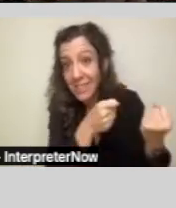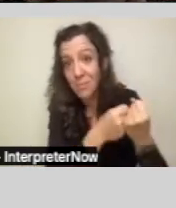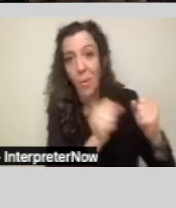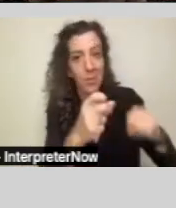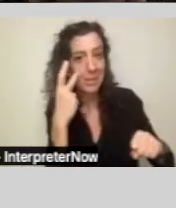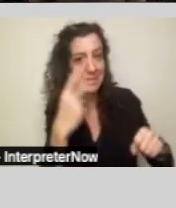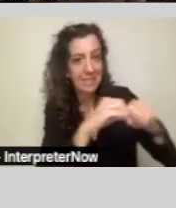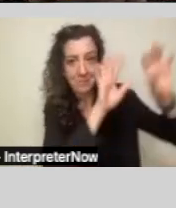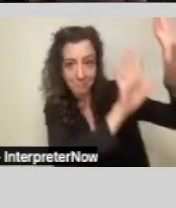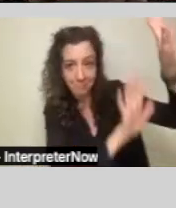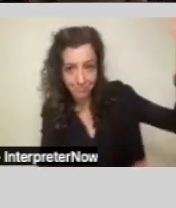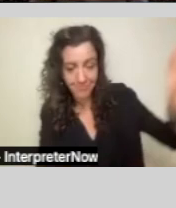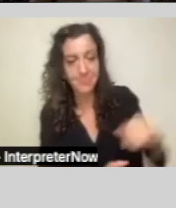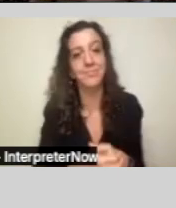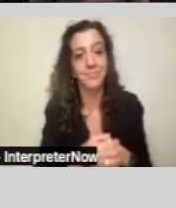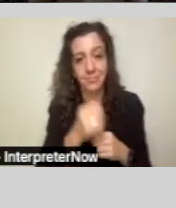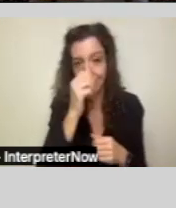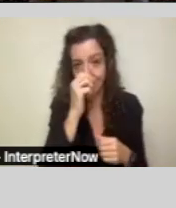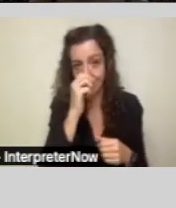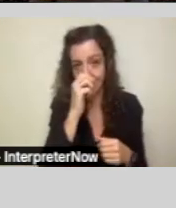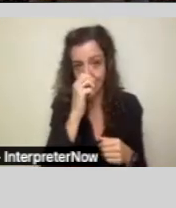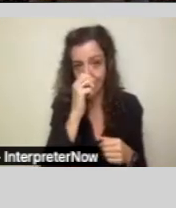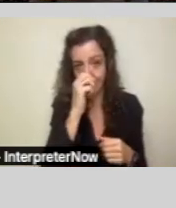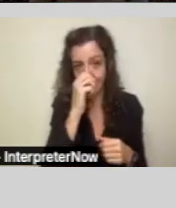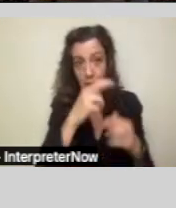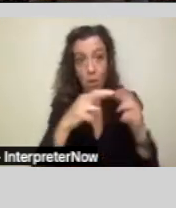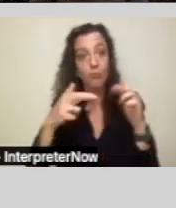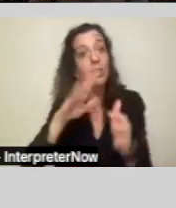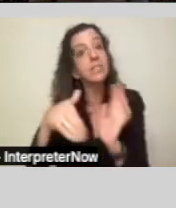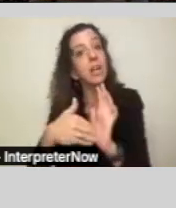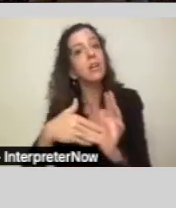So regional centers, they are all operated with their own governing boards.